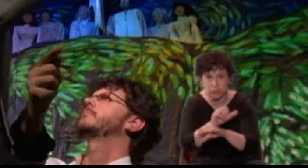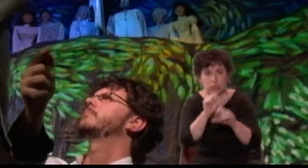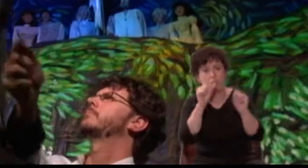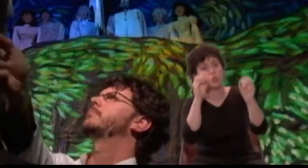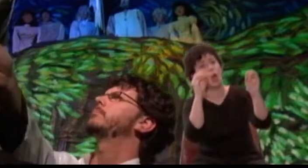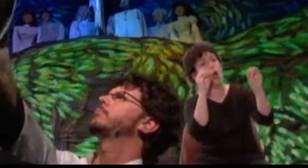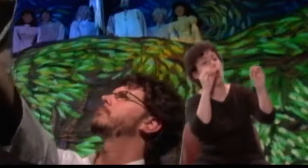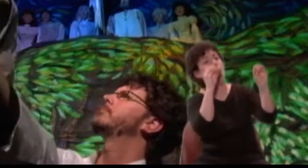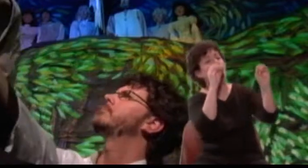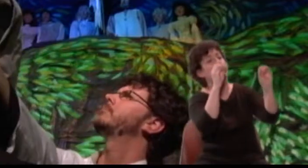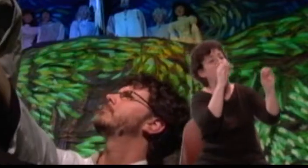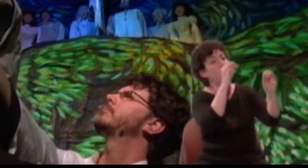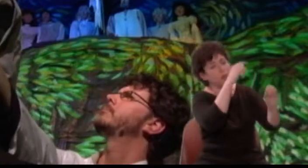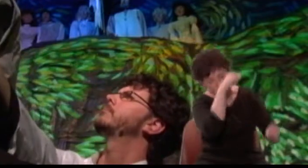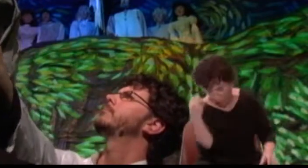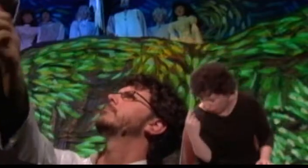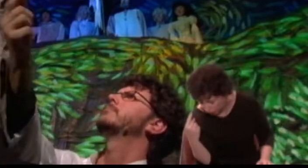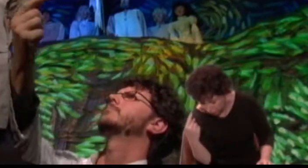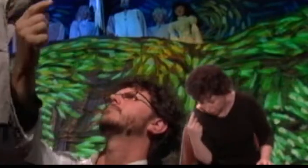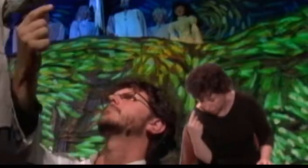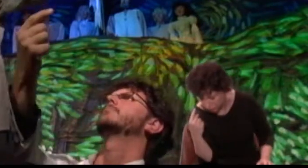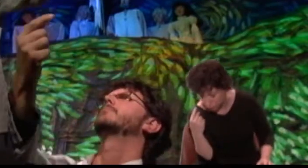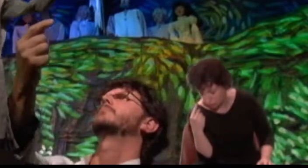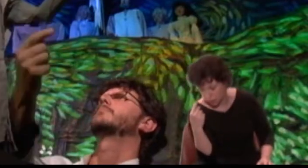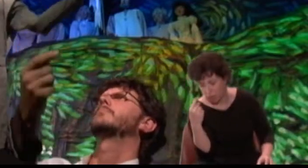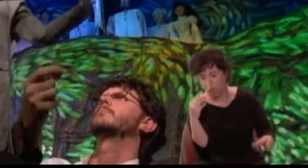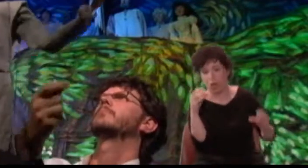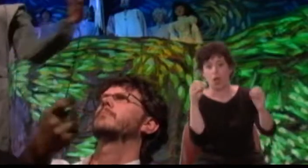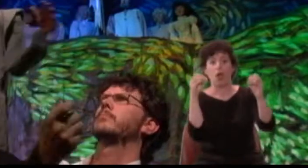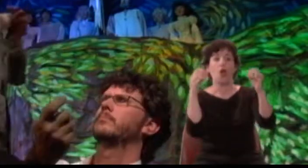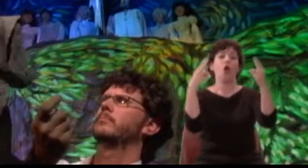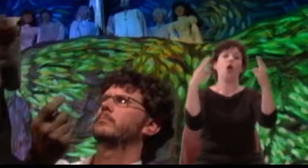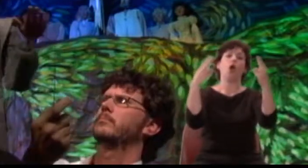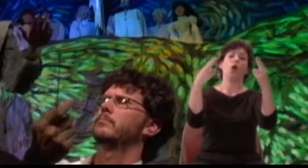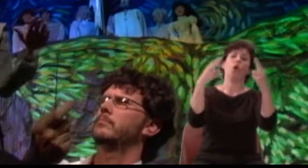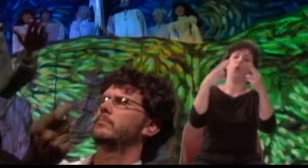O night, which ever art when day is not!